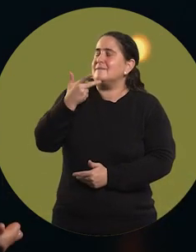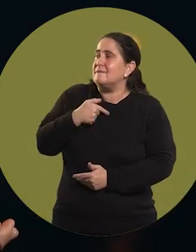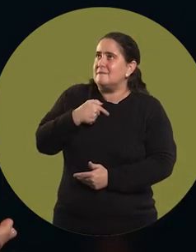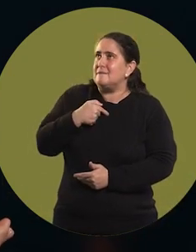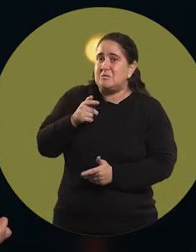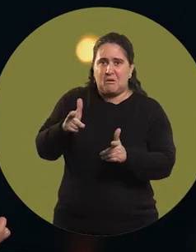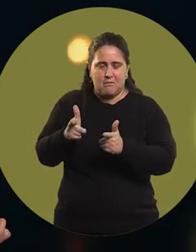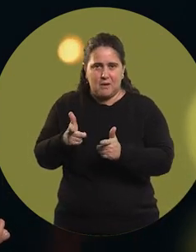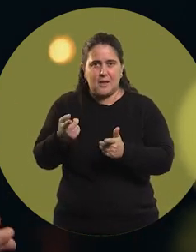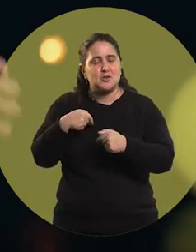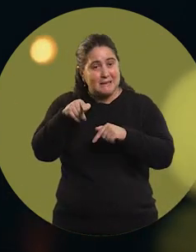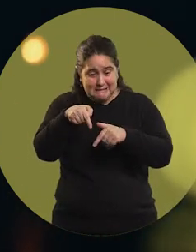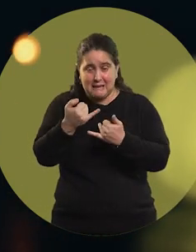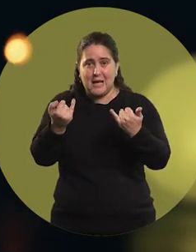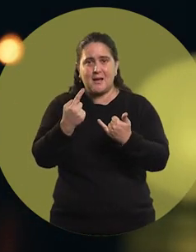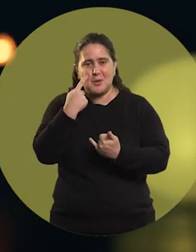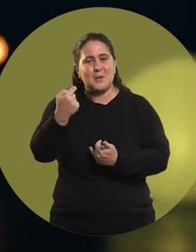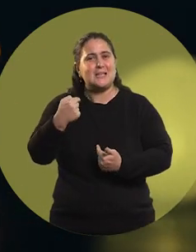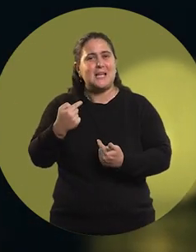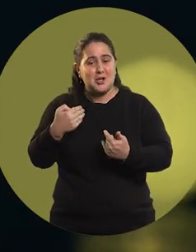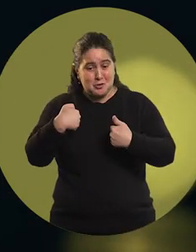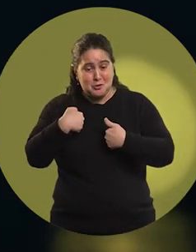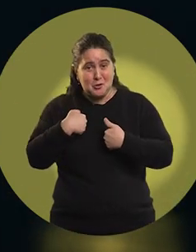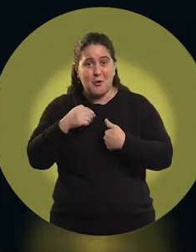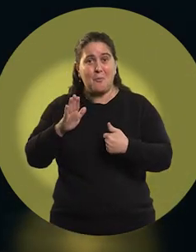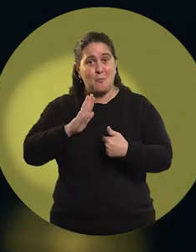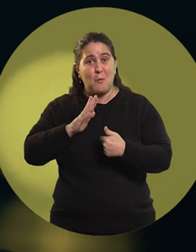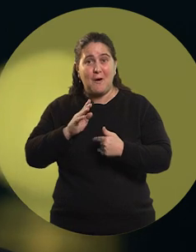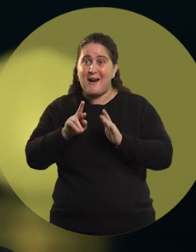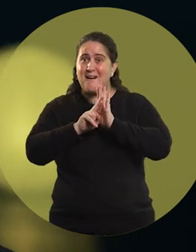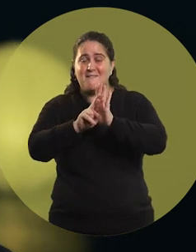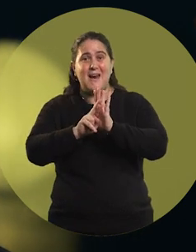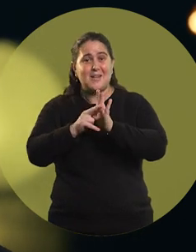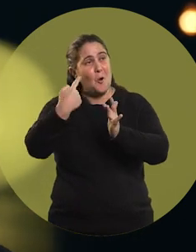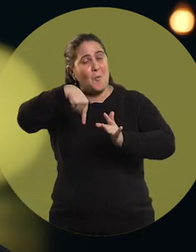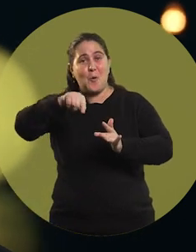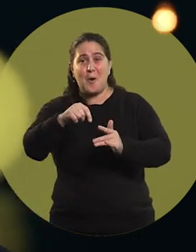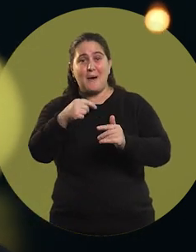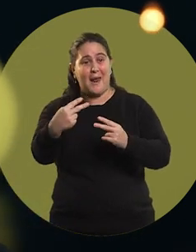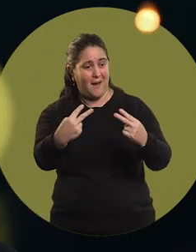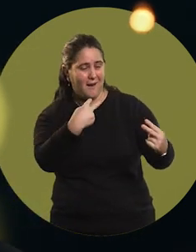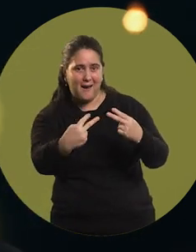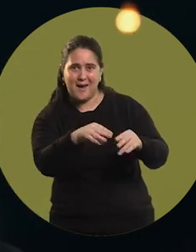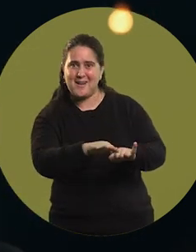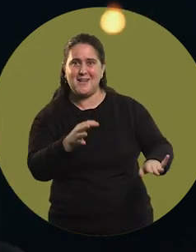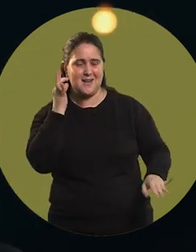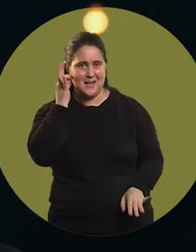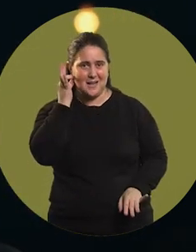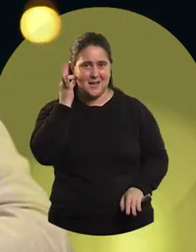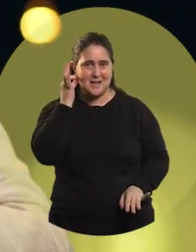And that day I realized that I was that woman for a lot of girls.